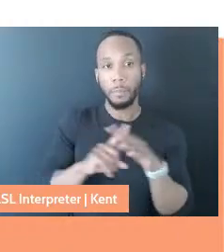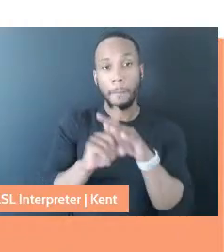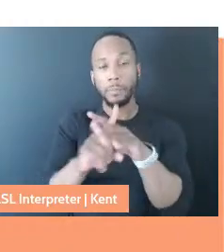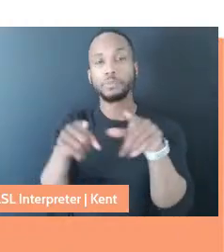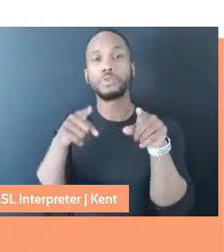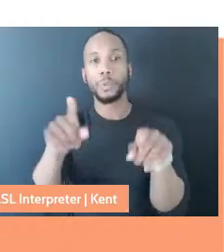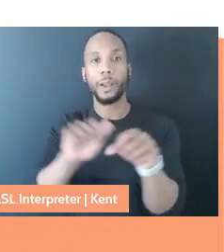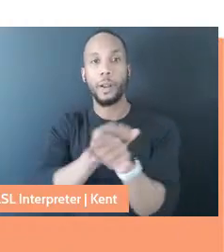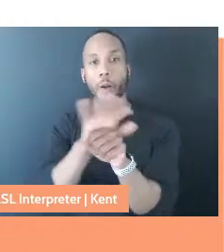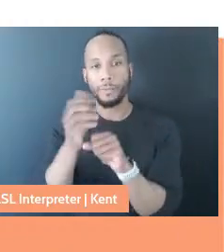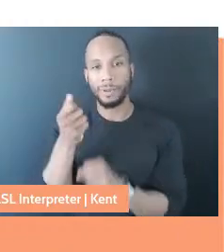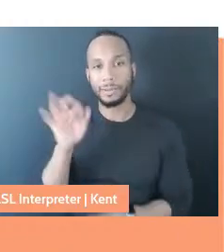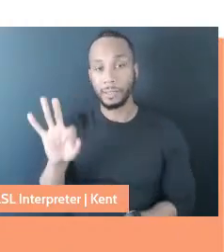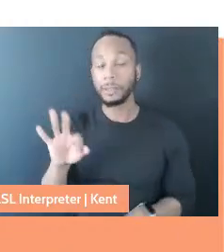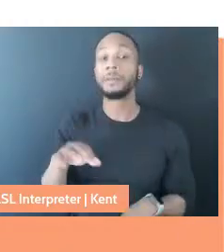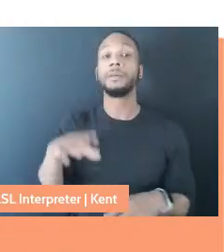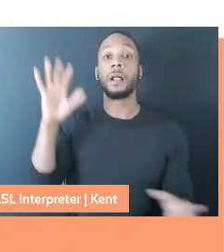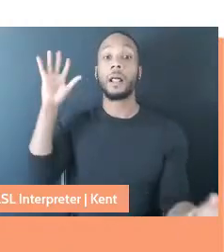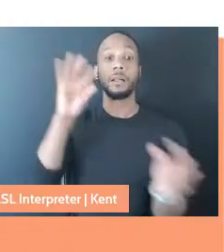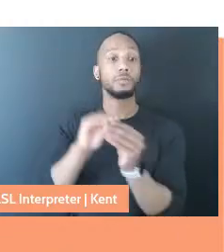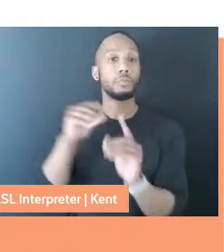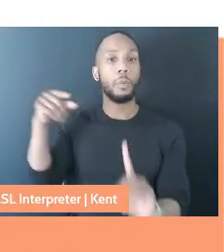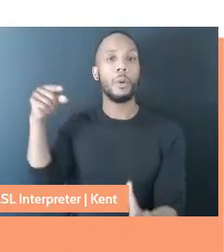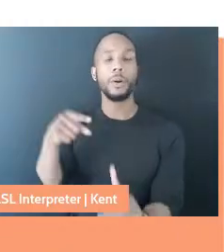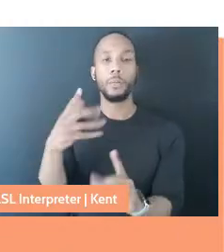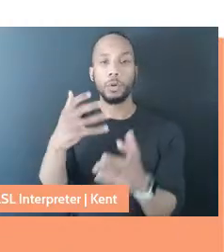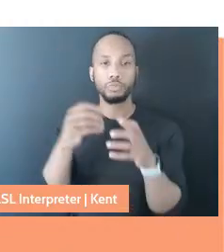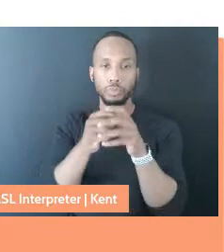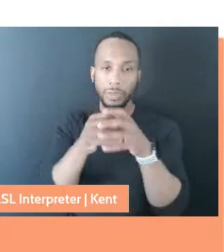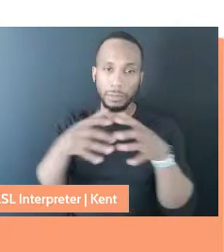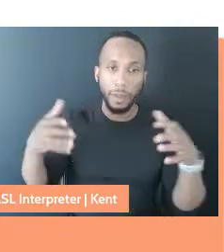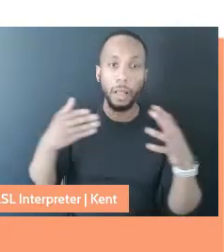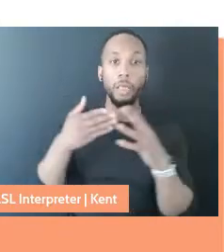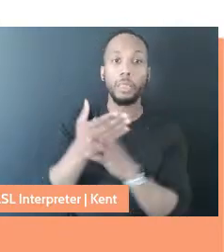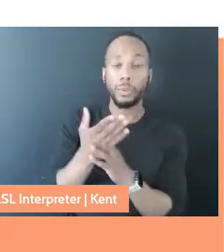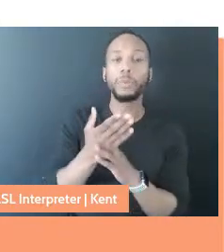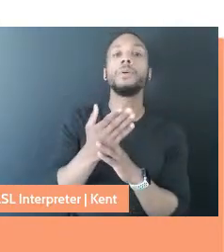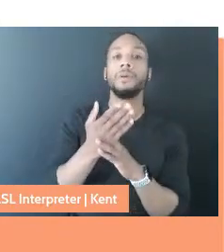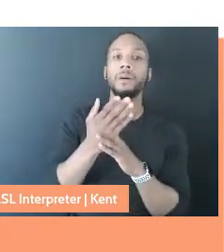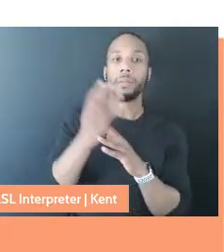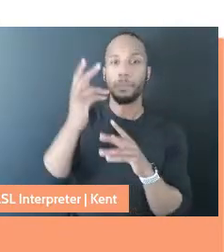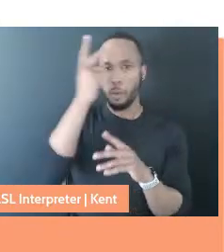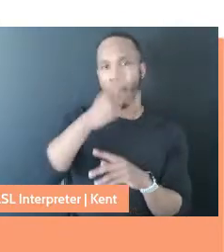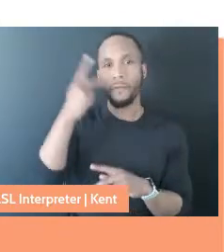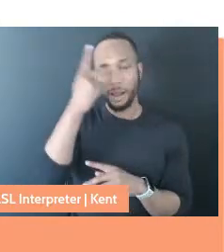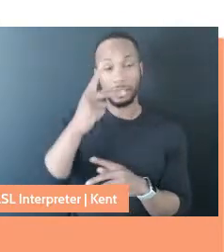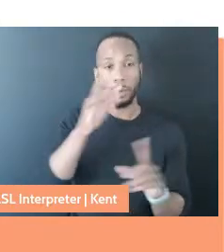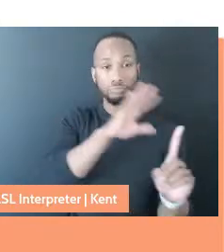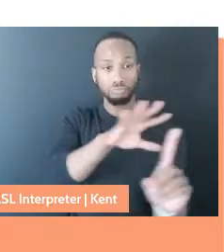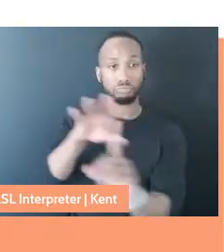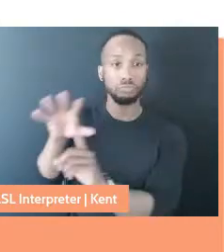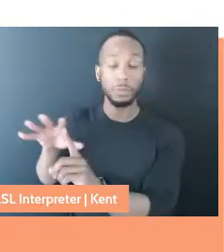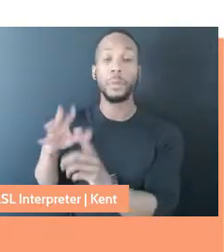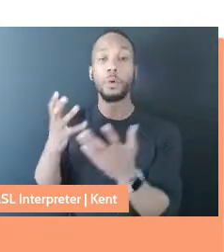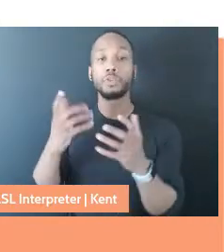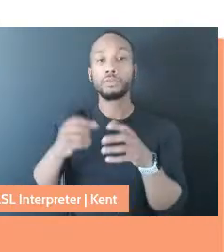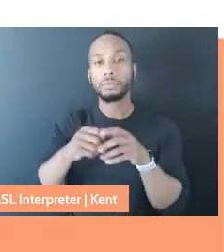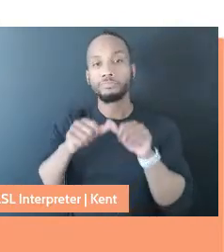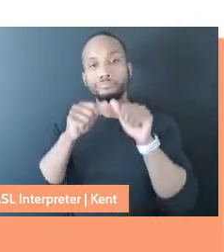All of this is to say that we wanted to expand through the nine profiles that we did. We wanted to expand the conversation and to reflect how